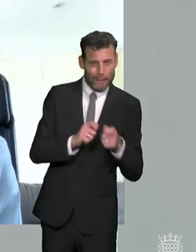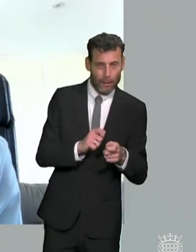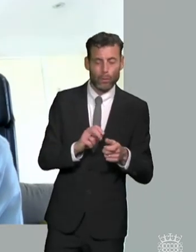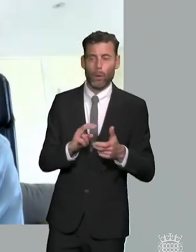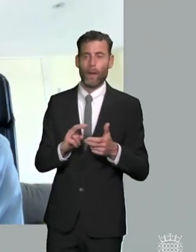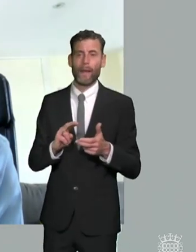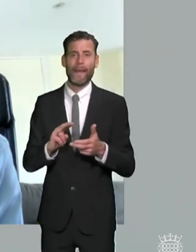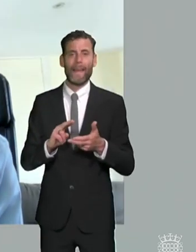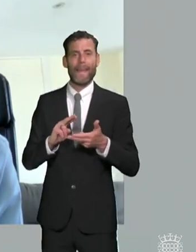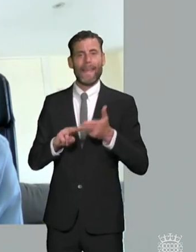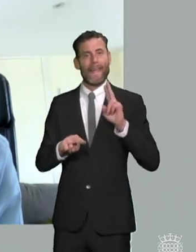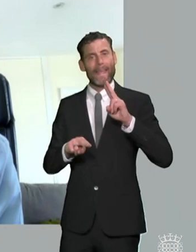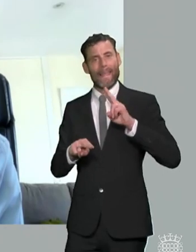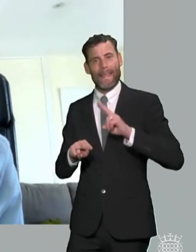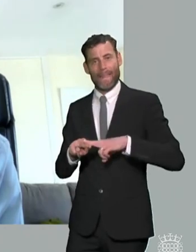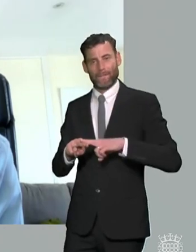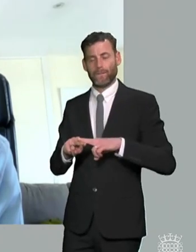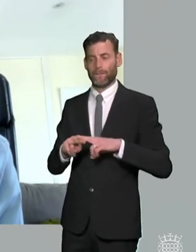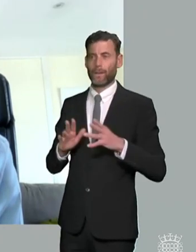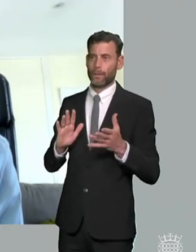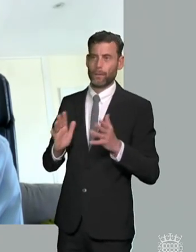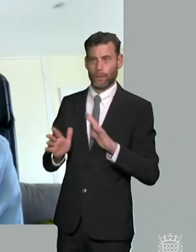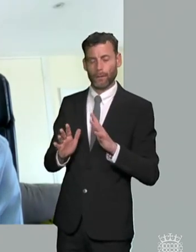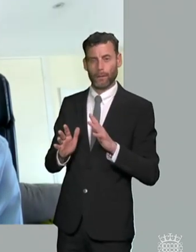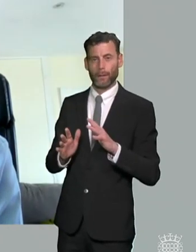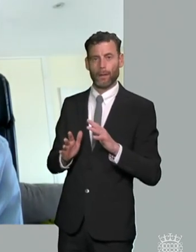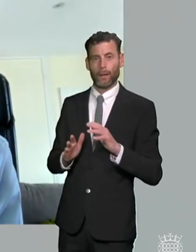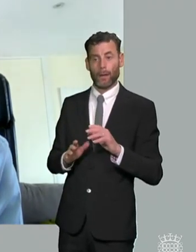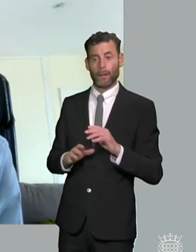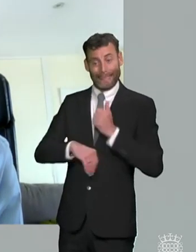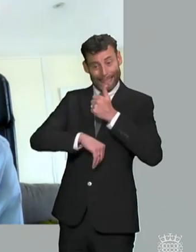individually it's been a bespoke way for that child in consultation and co-production with that